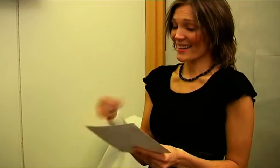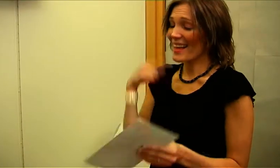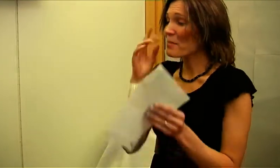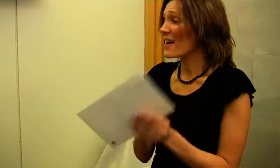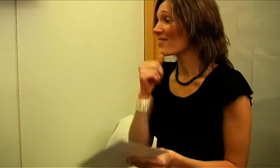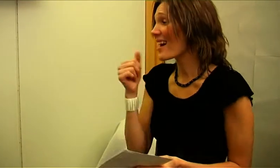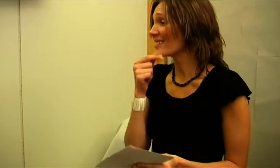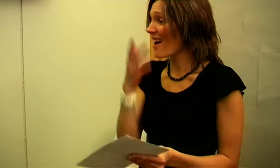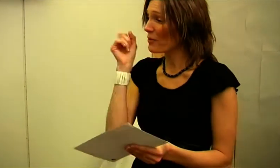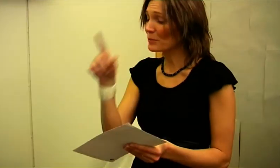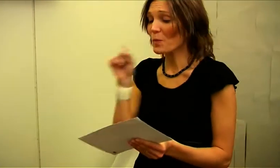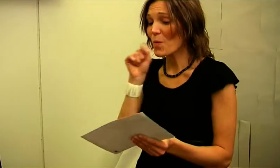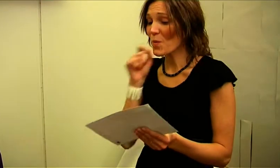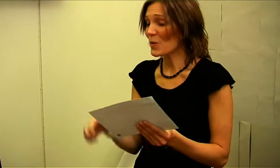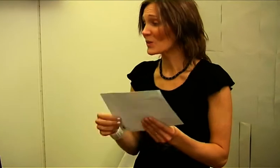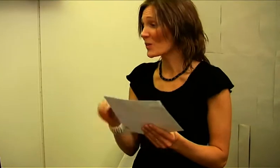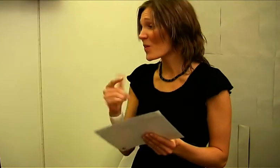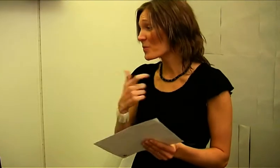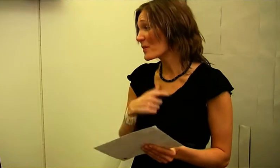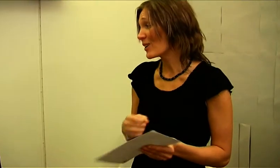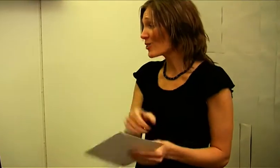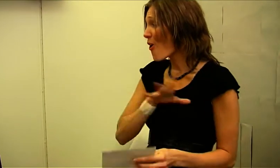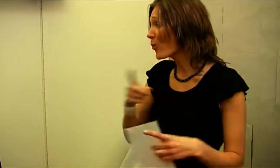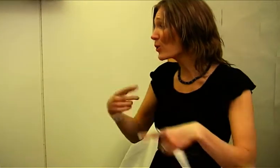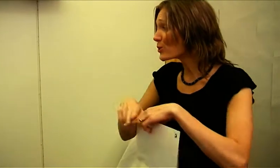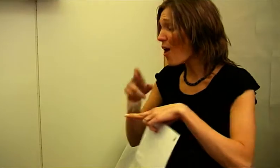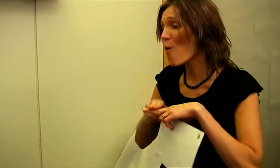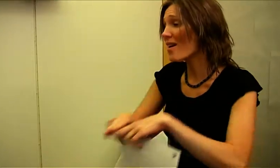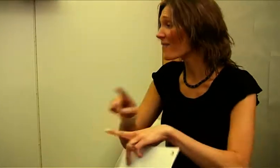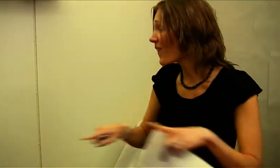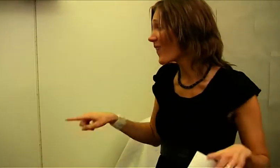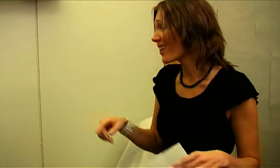I thought to ask him to mail this for me, he's fast on his wheelchair.